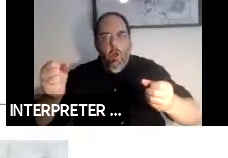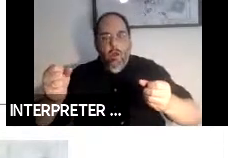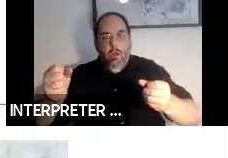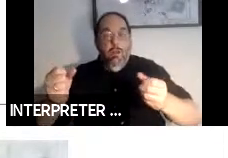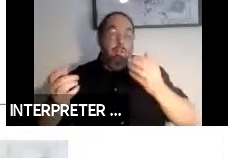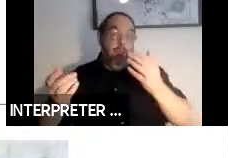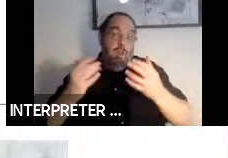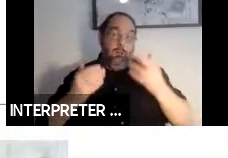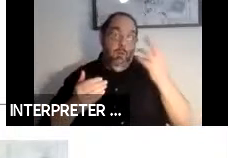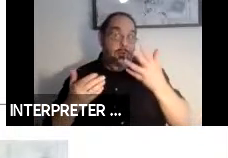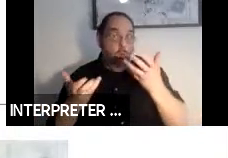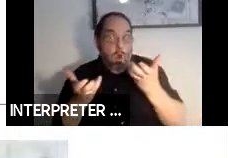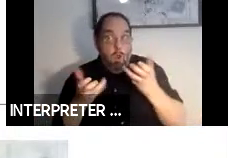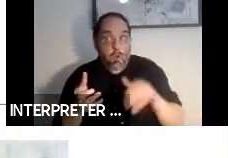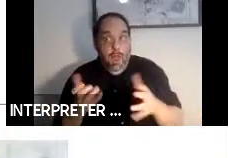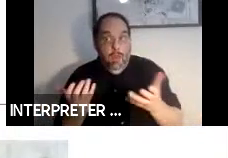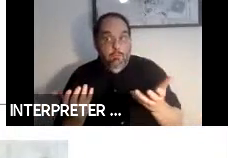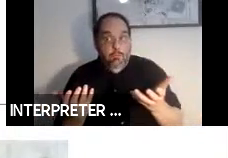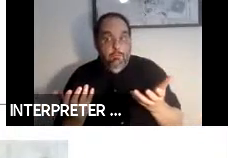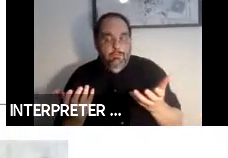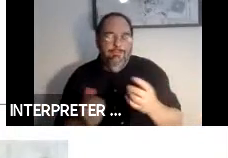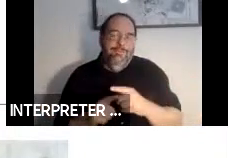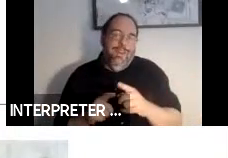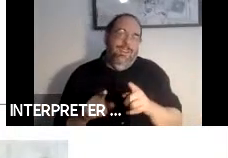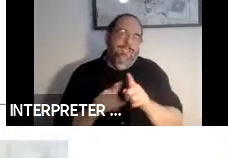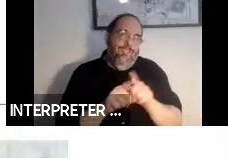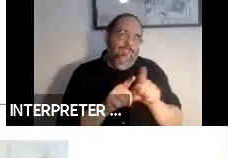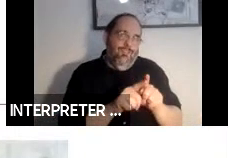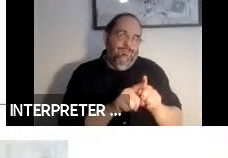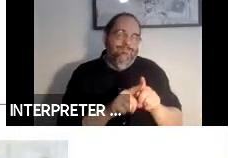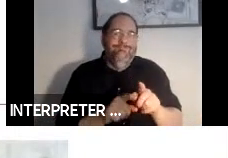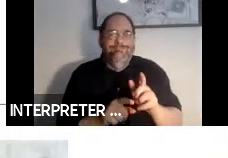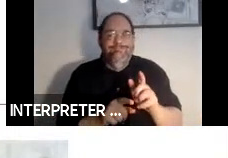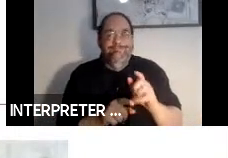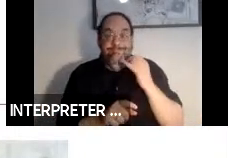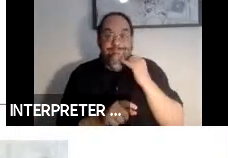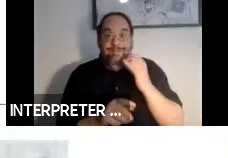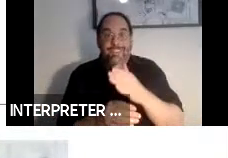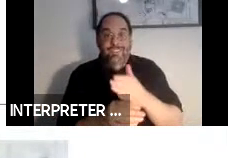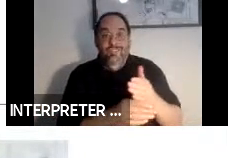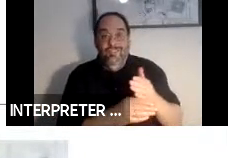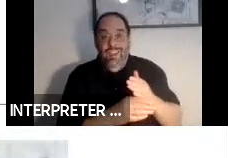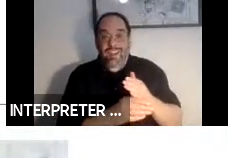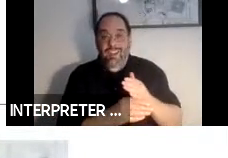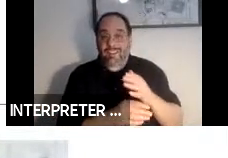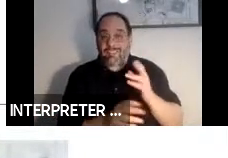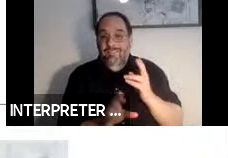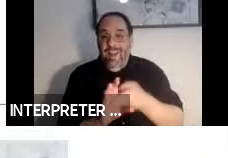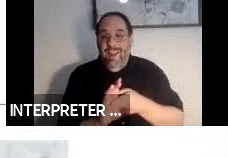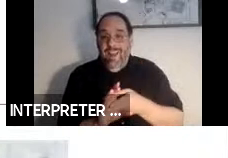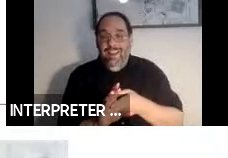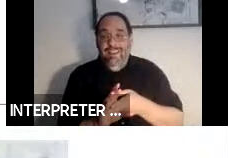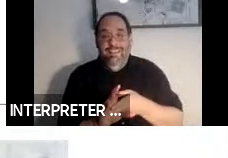want to do this. But on the flip side, if that's a shared-ride with other riders, you may want the